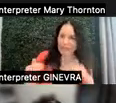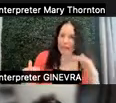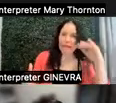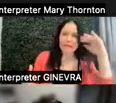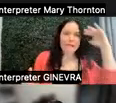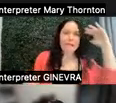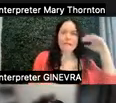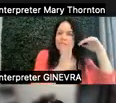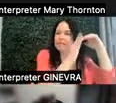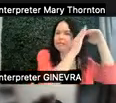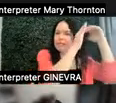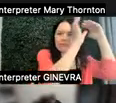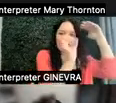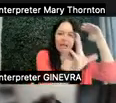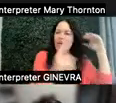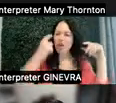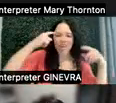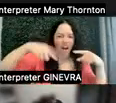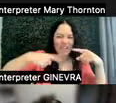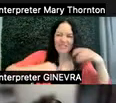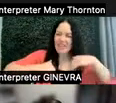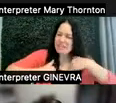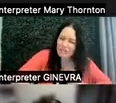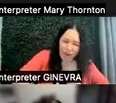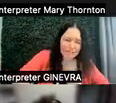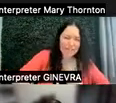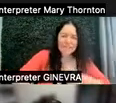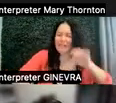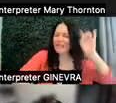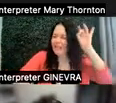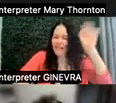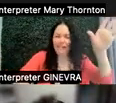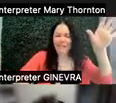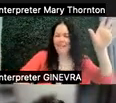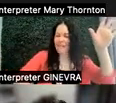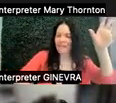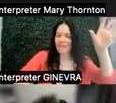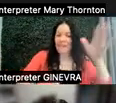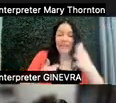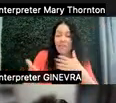or it's going to be exhausting to me in some way. Even though I really want the thing